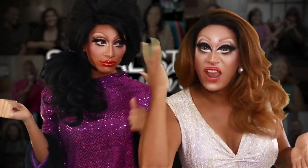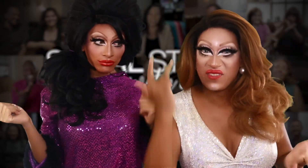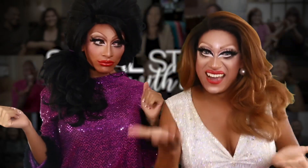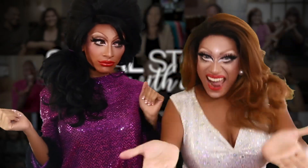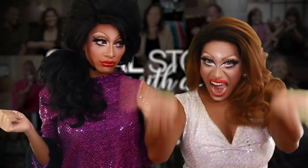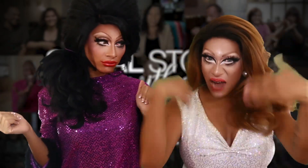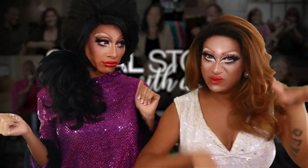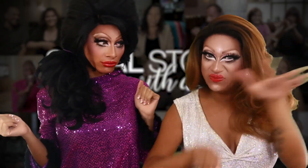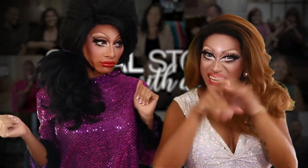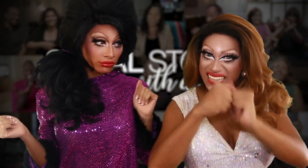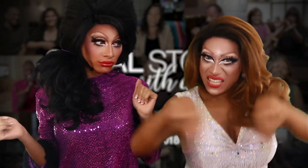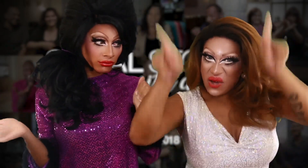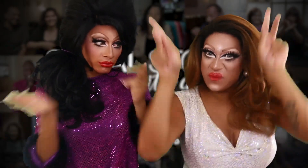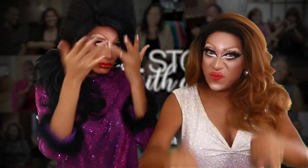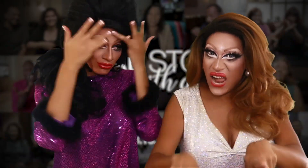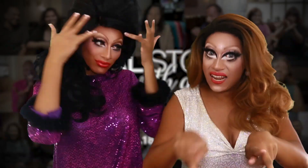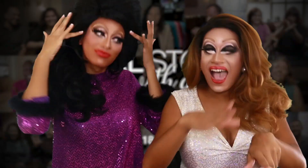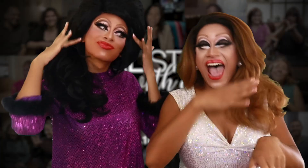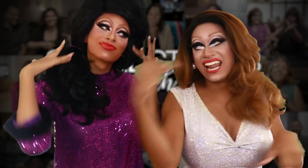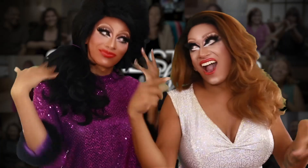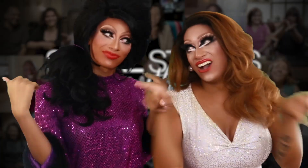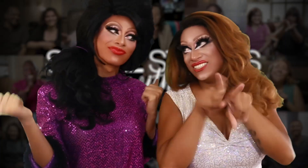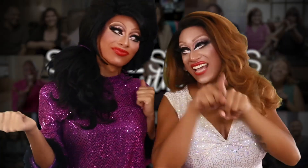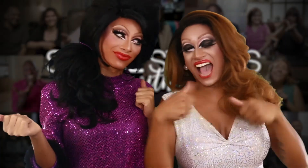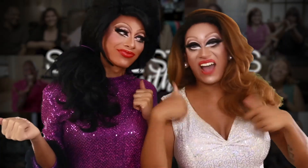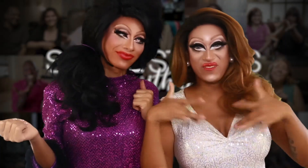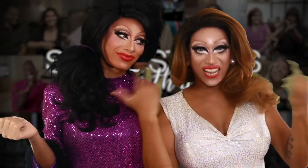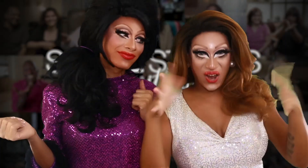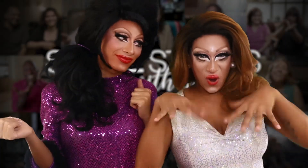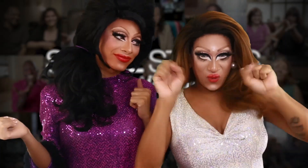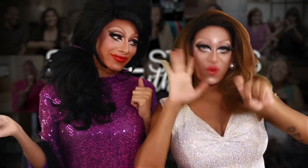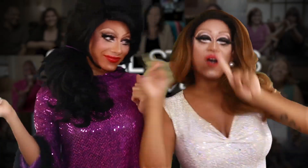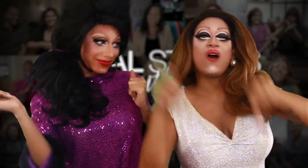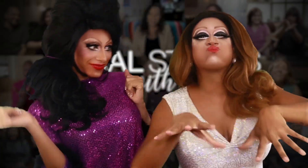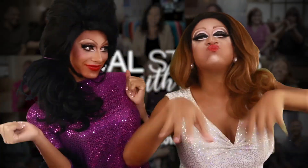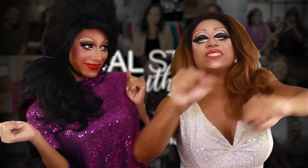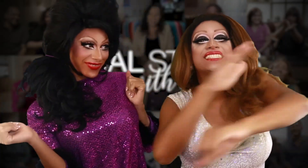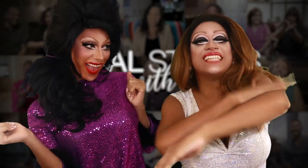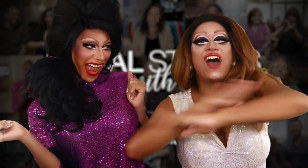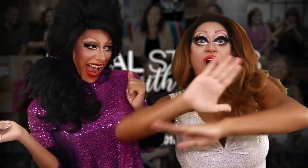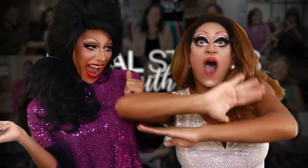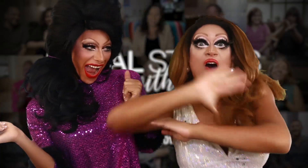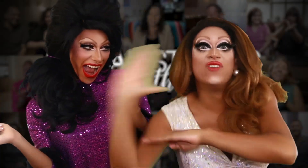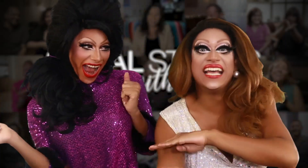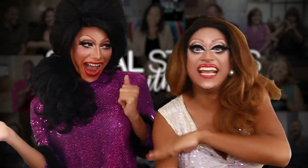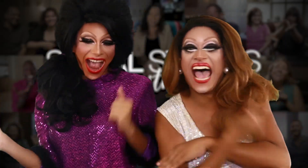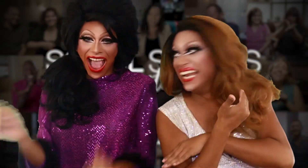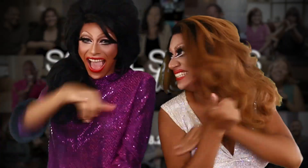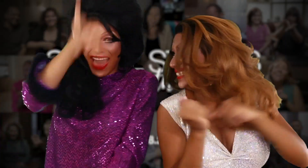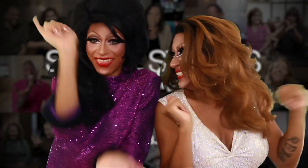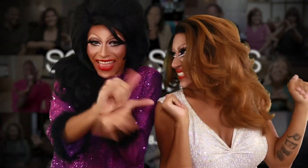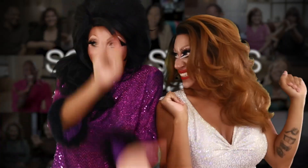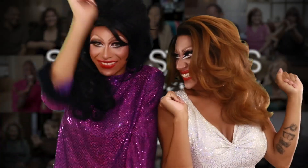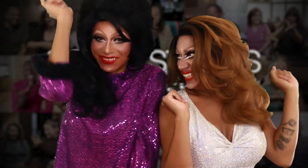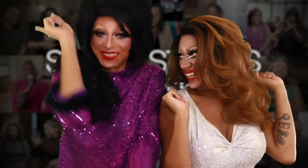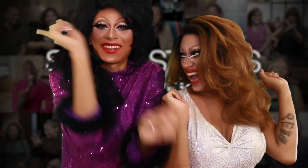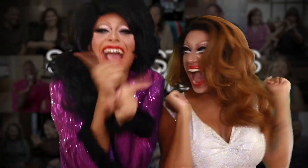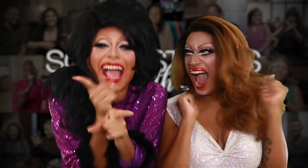Come to the event in person! We also have an event host that will take the stage all night! That’s right!!!